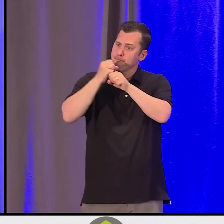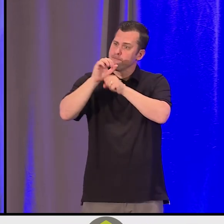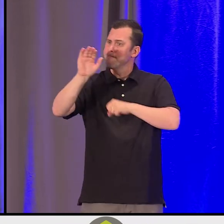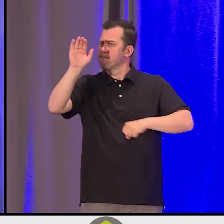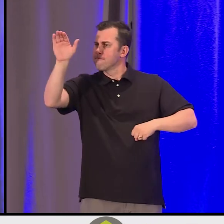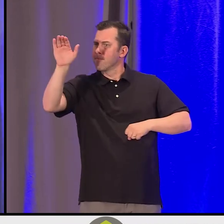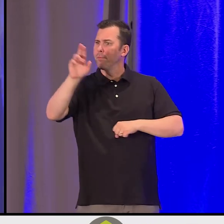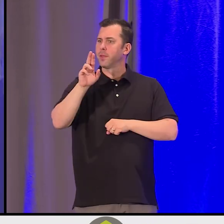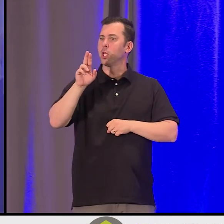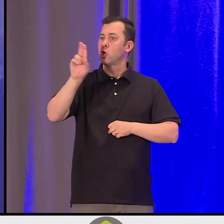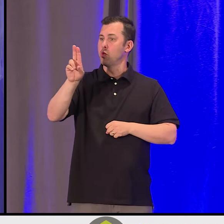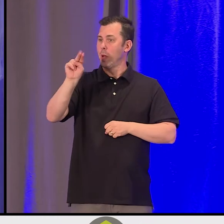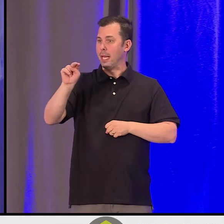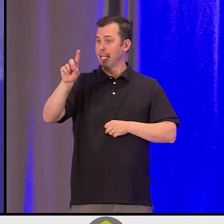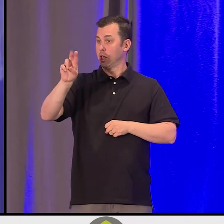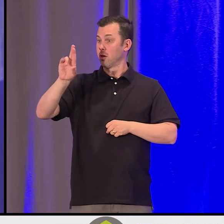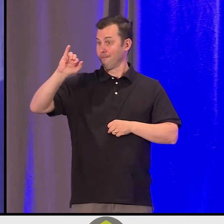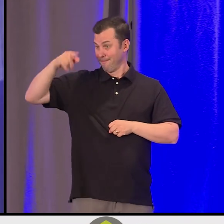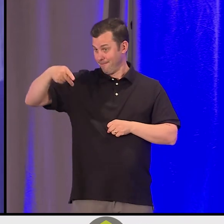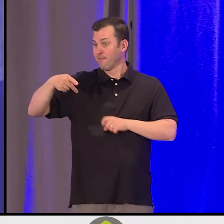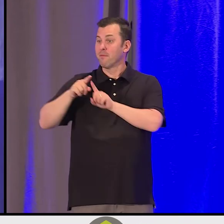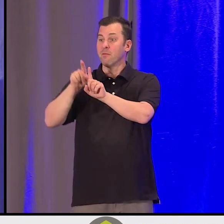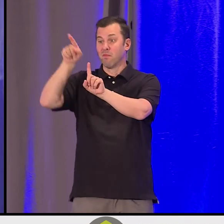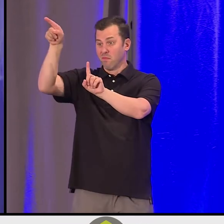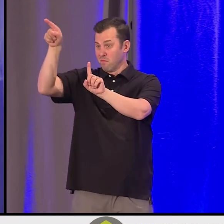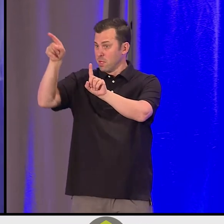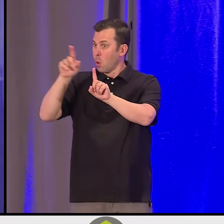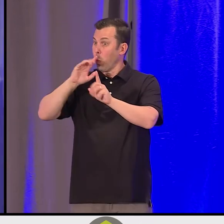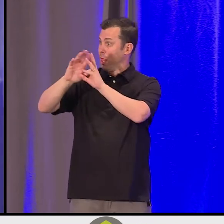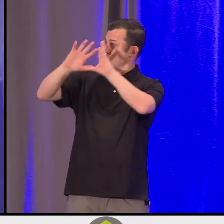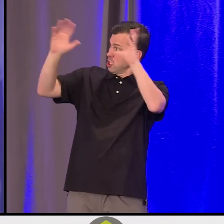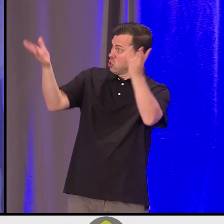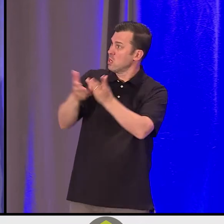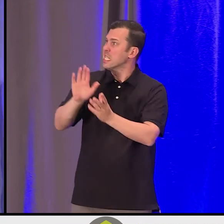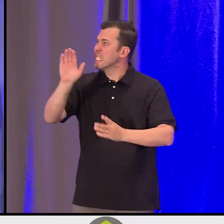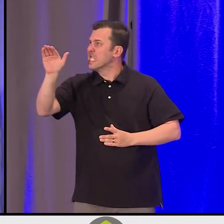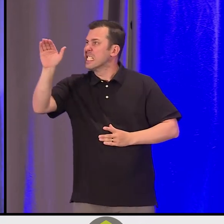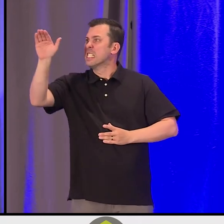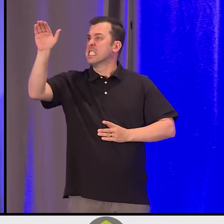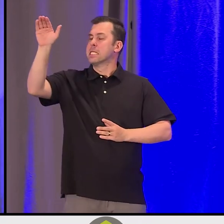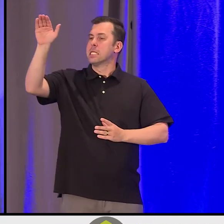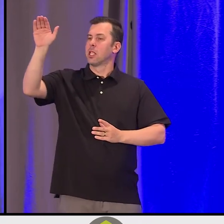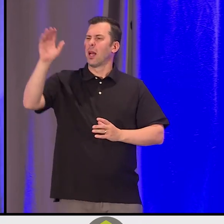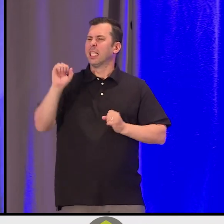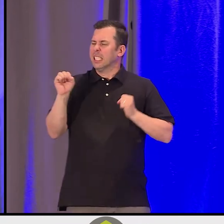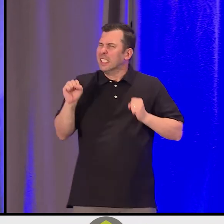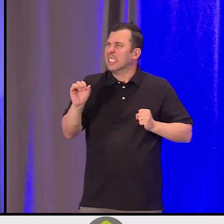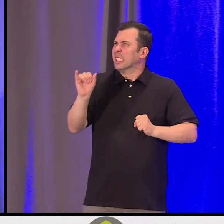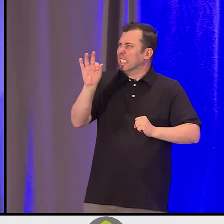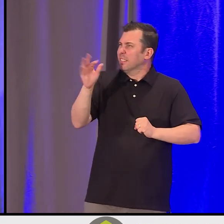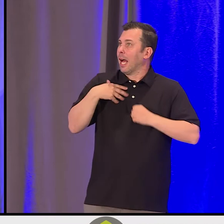of Indigenous Peoples with world leaders around the world. With that sentiment about if I could just make them understand,